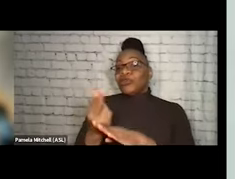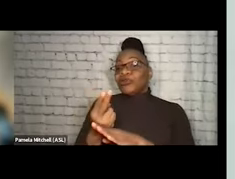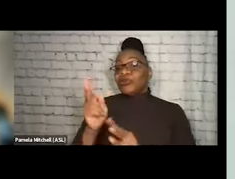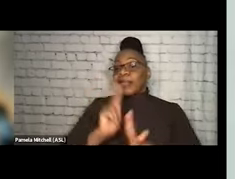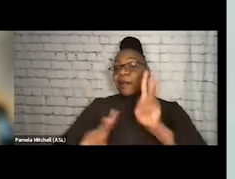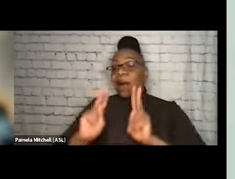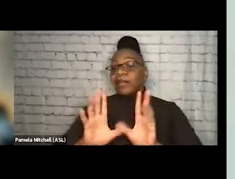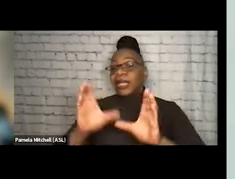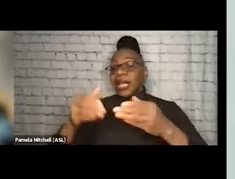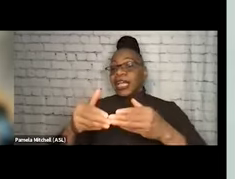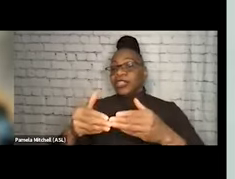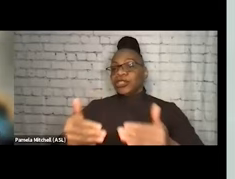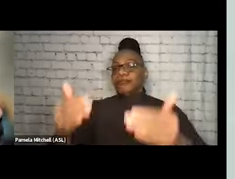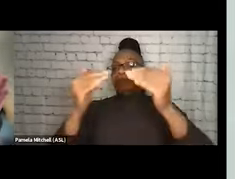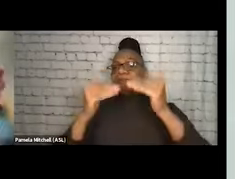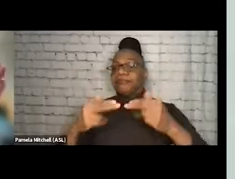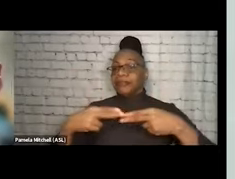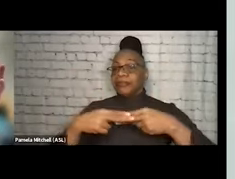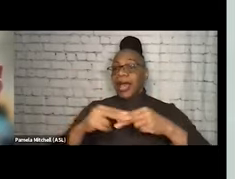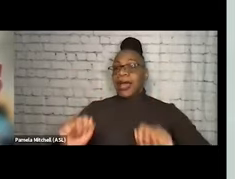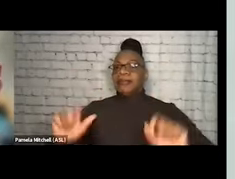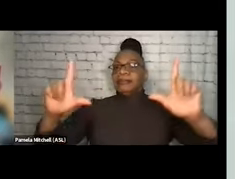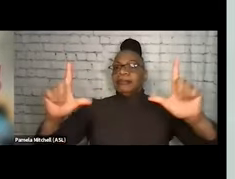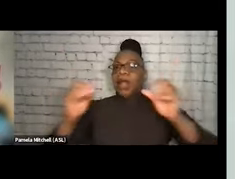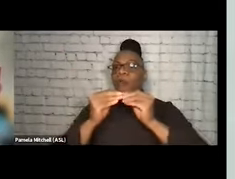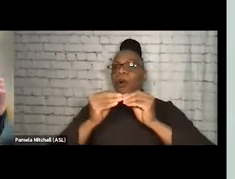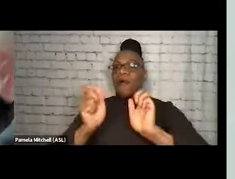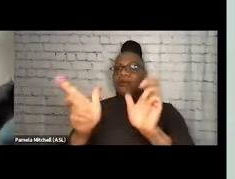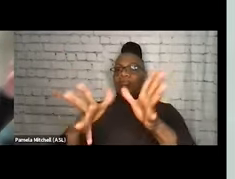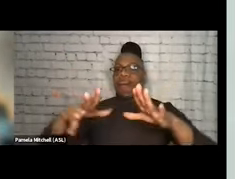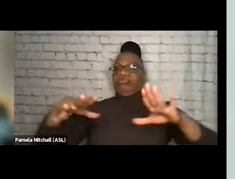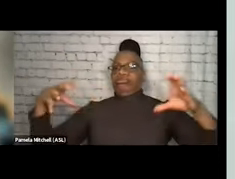Our next slide is gonna take a wider look at what we have to offer, the list we went over,